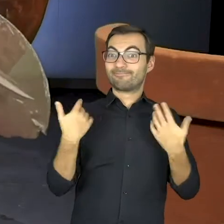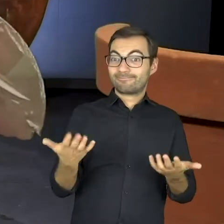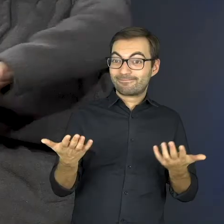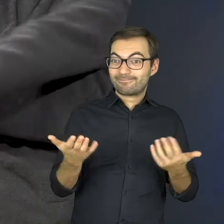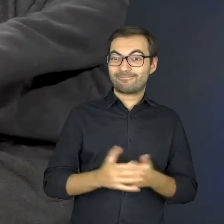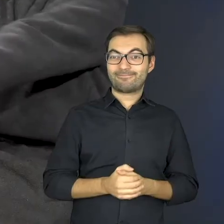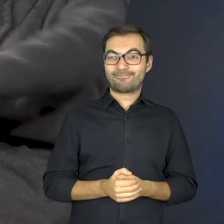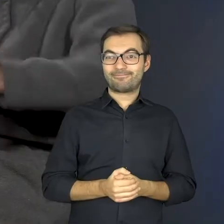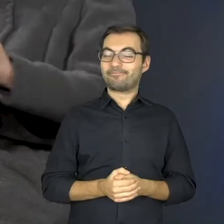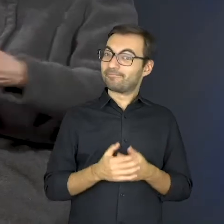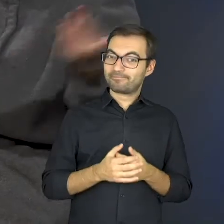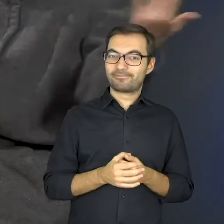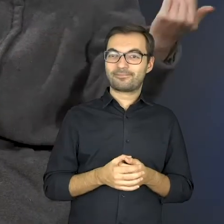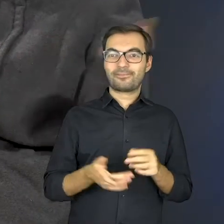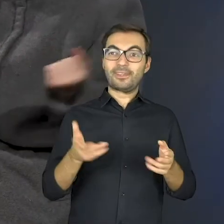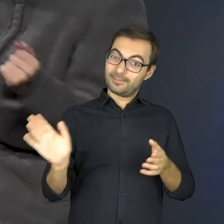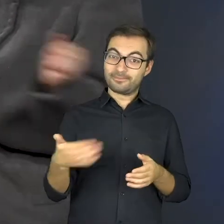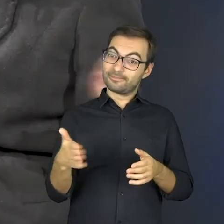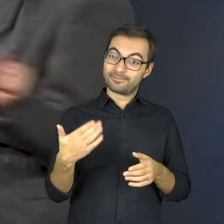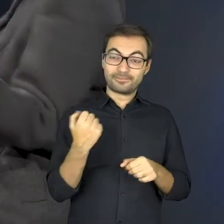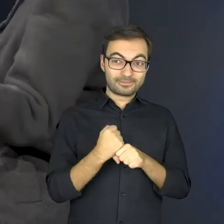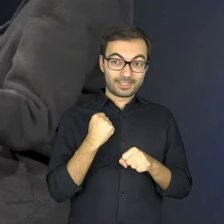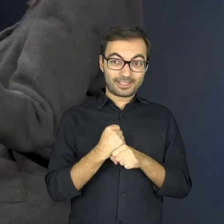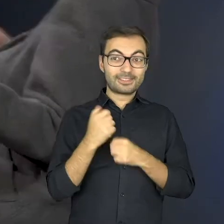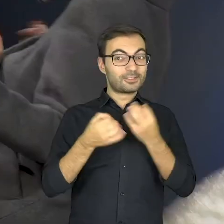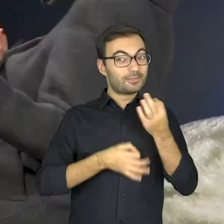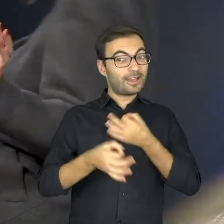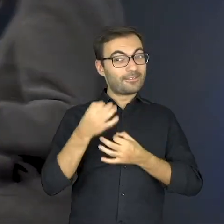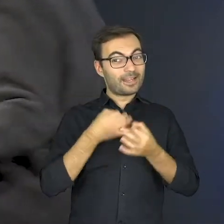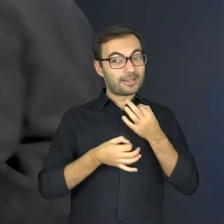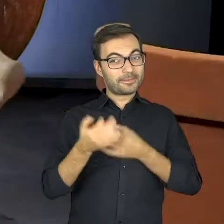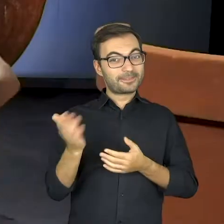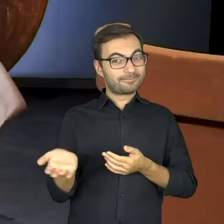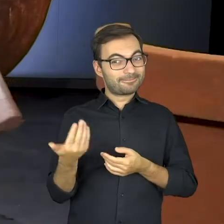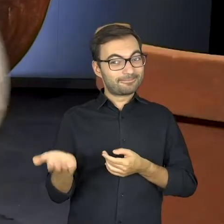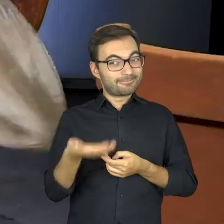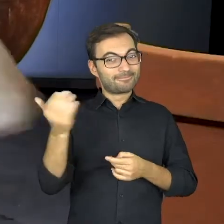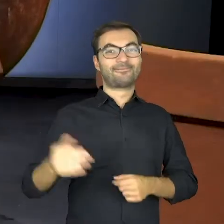Well, now get round to work. Sing! Sing!